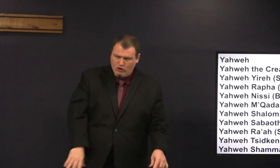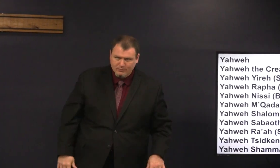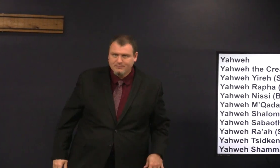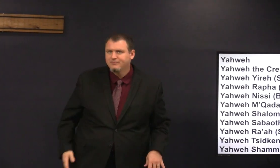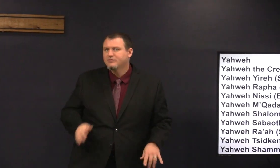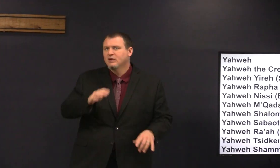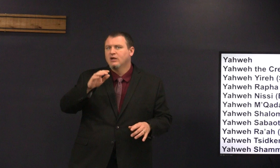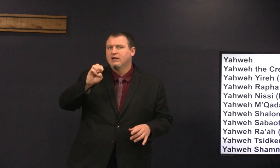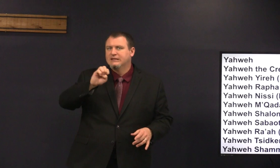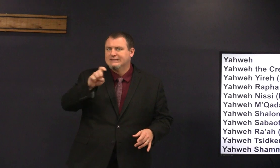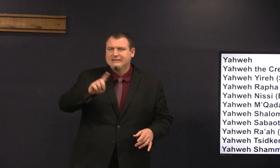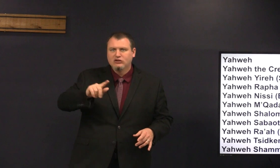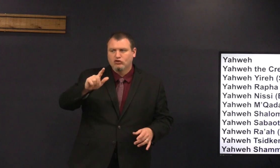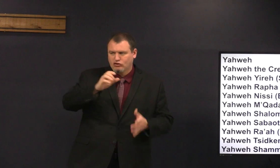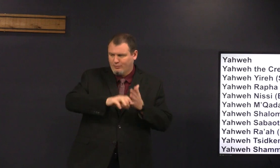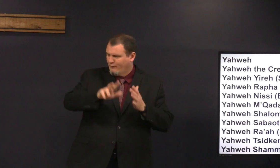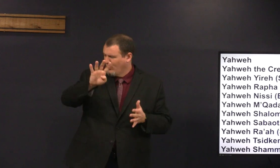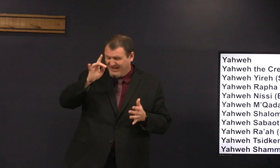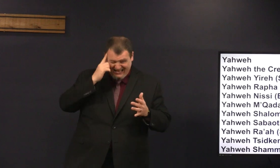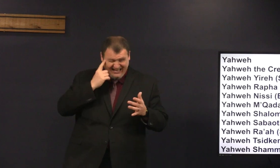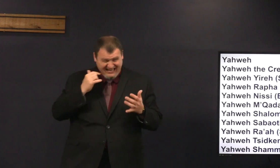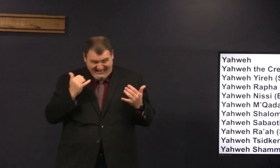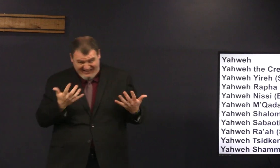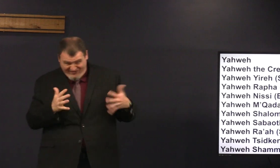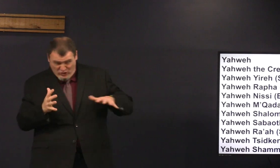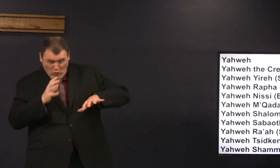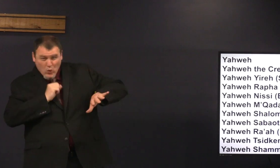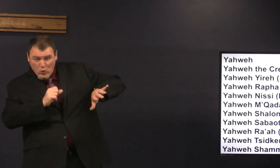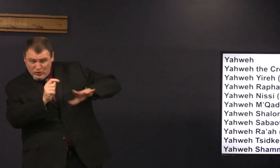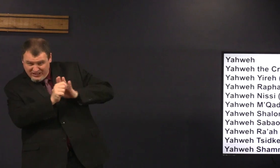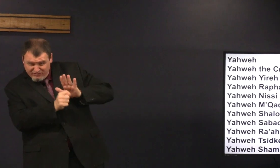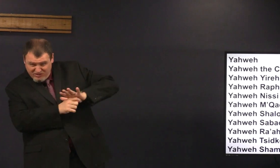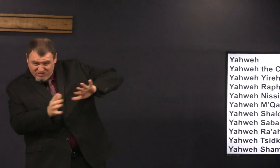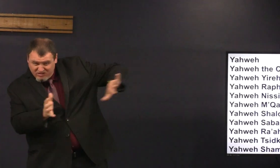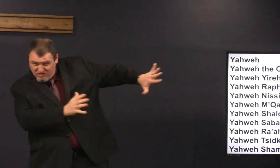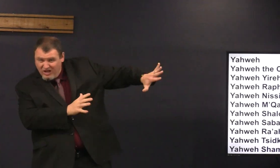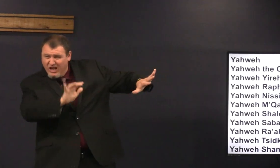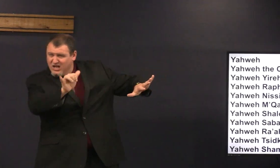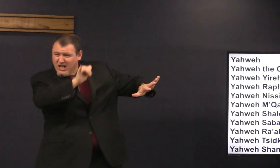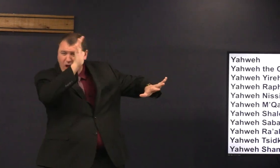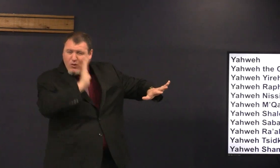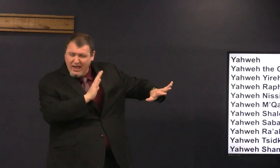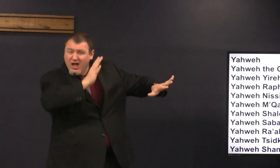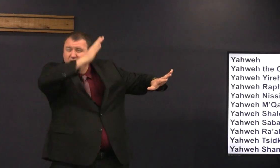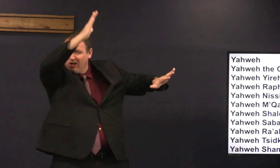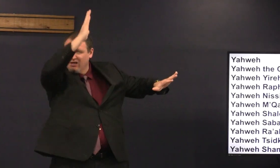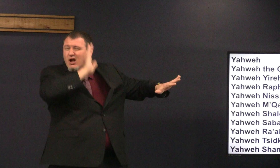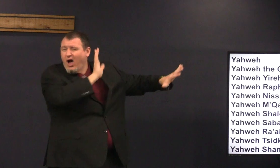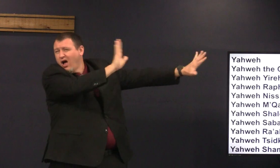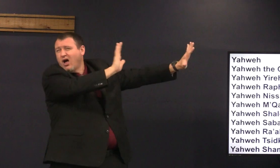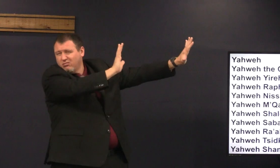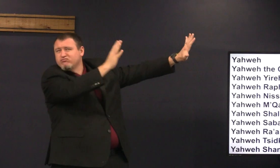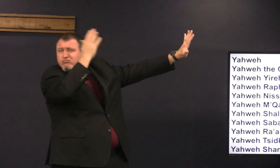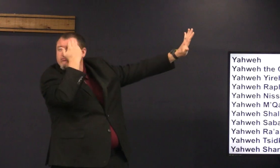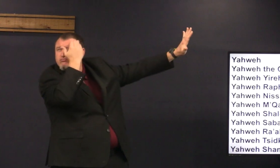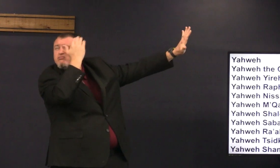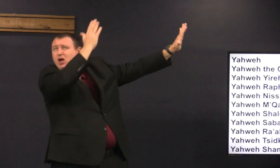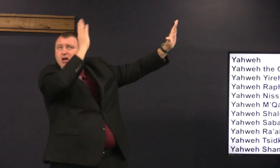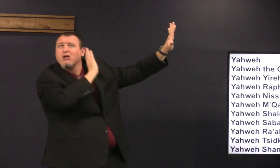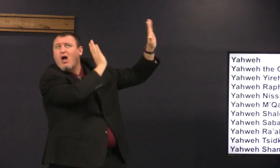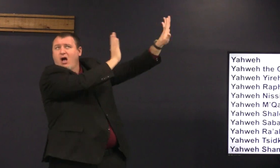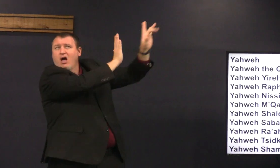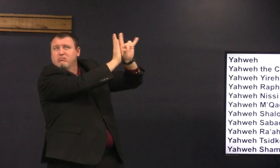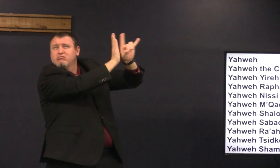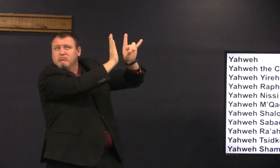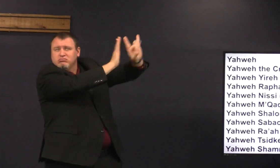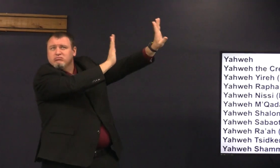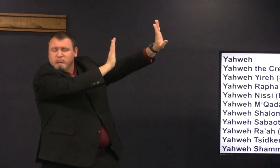I am there Ezekiel now that's the Old Testament so God we know we know that